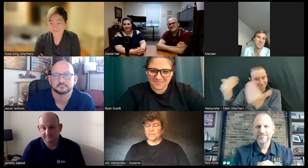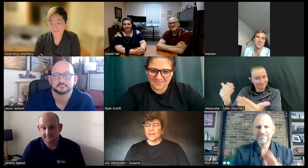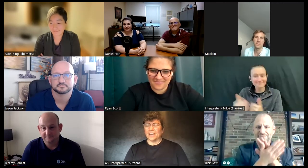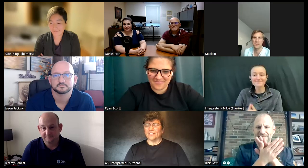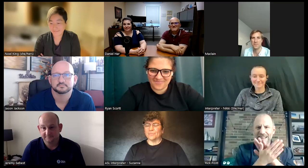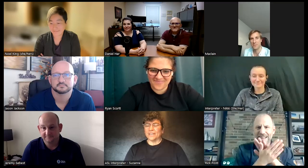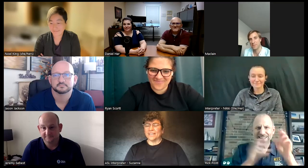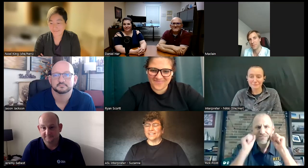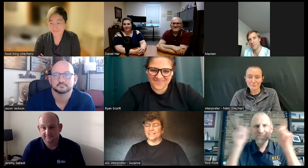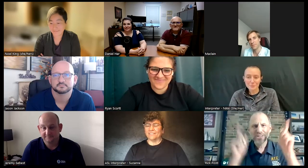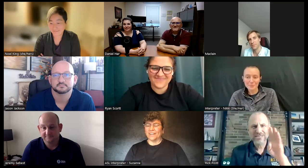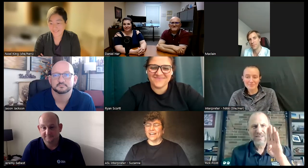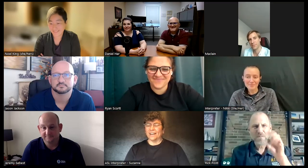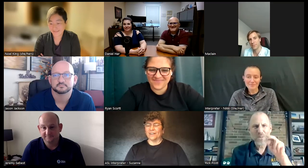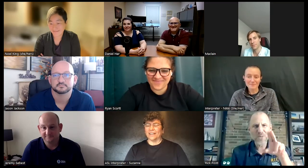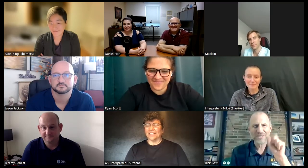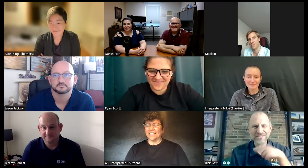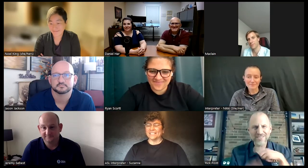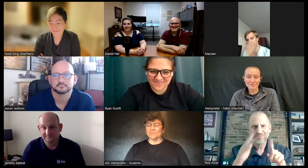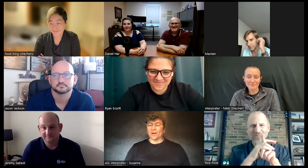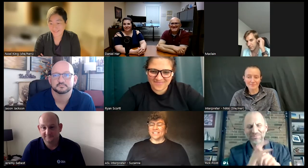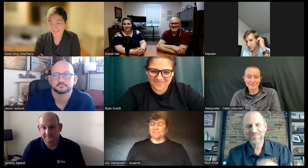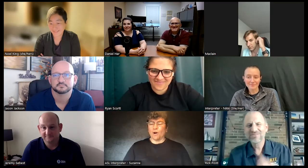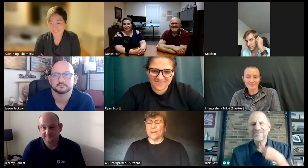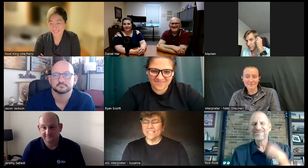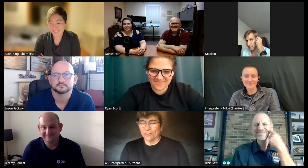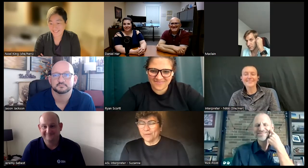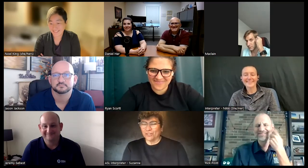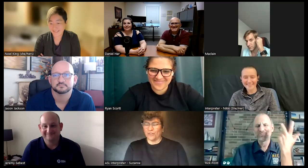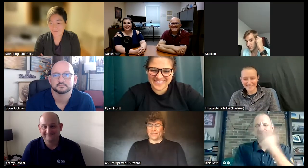hi everybody very nice surprise bonus for me to show